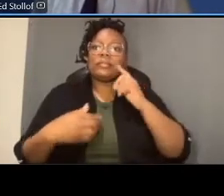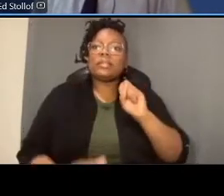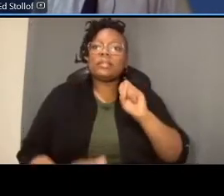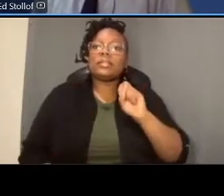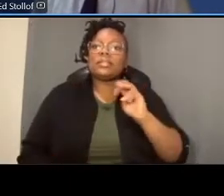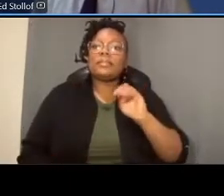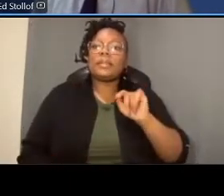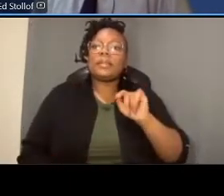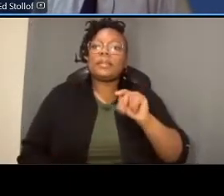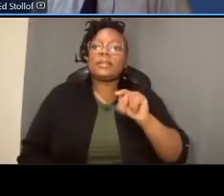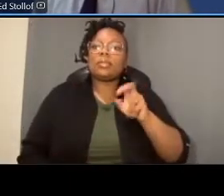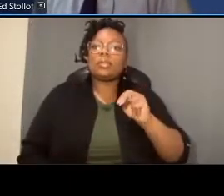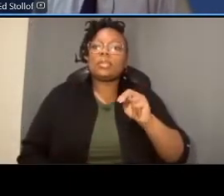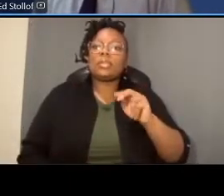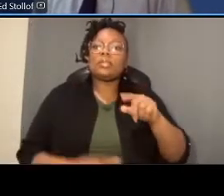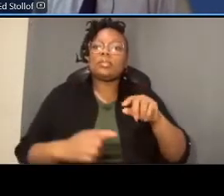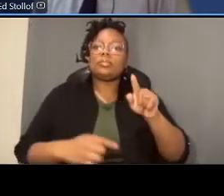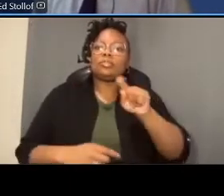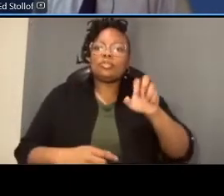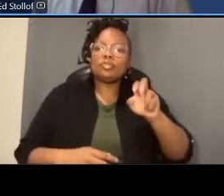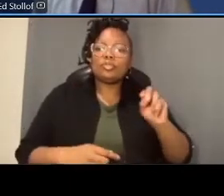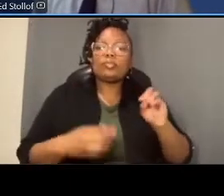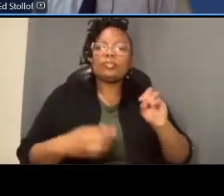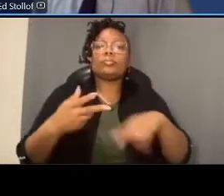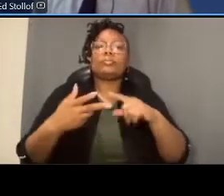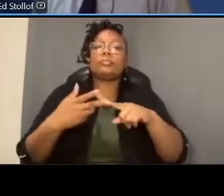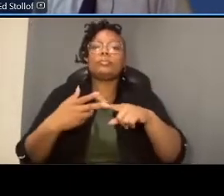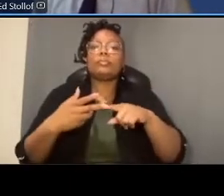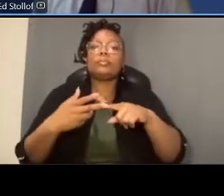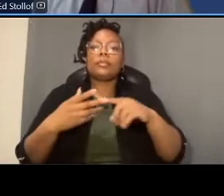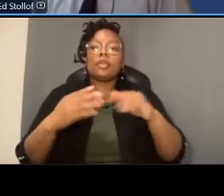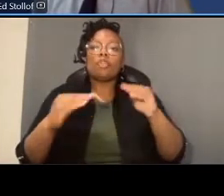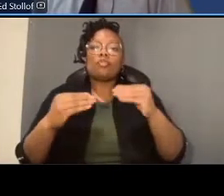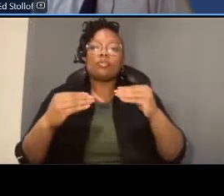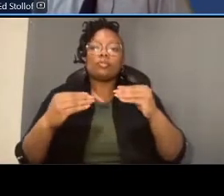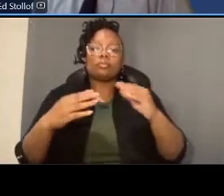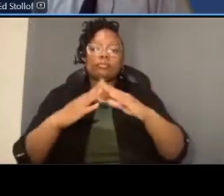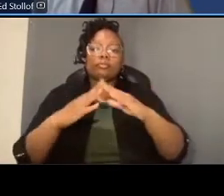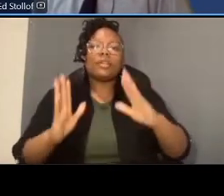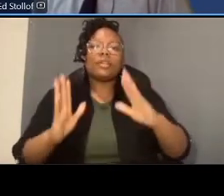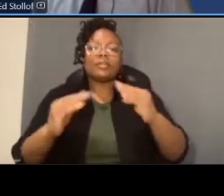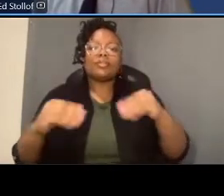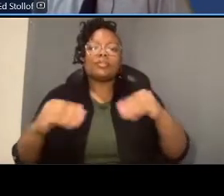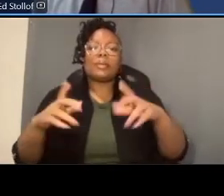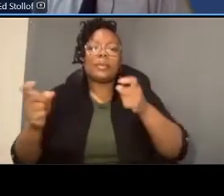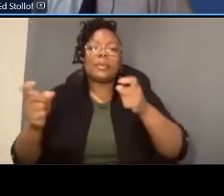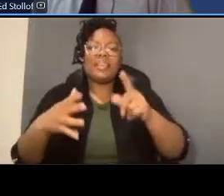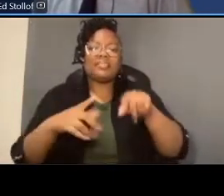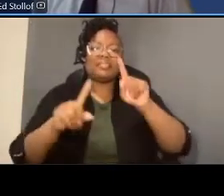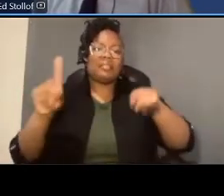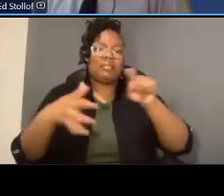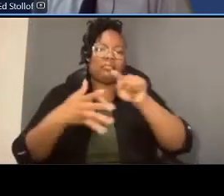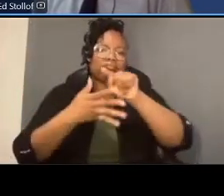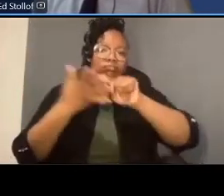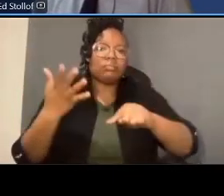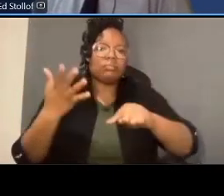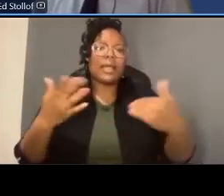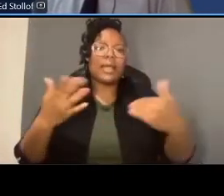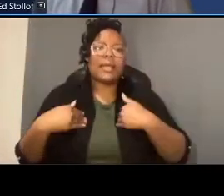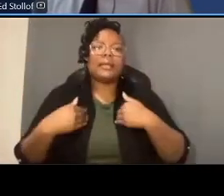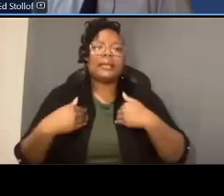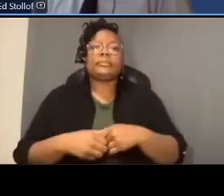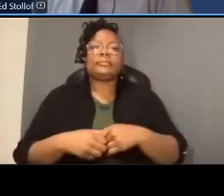and udc residential property managers and others it also add the main streets as well